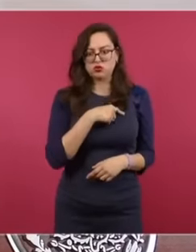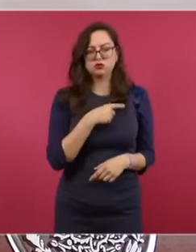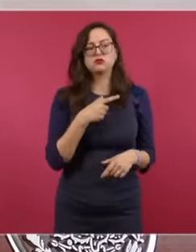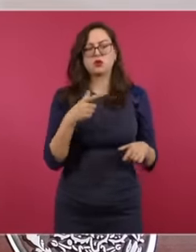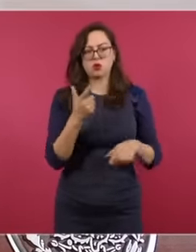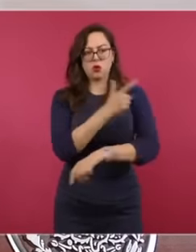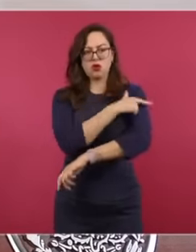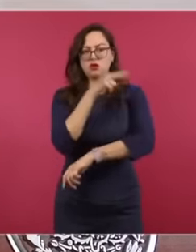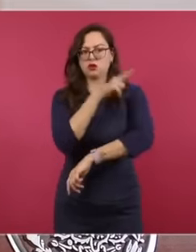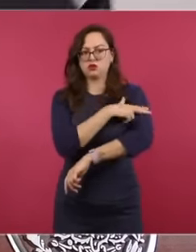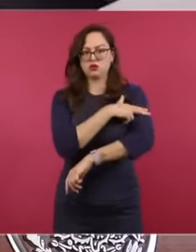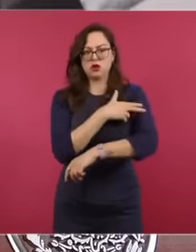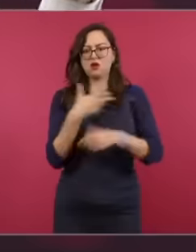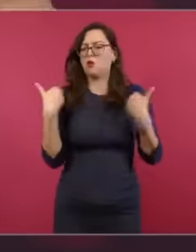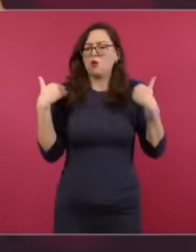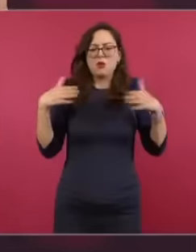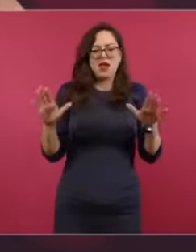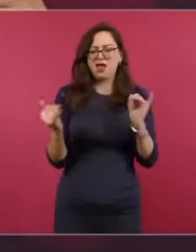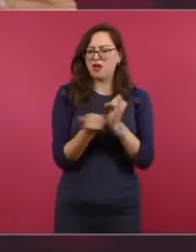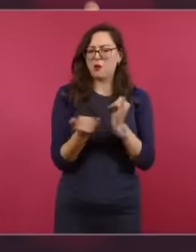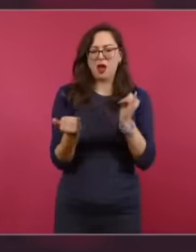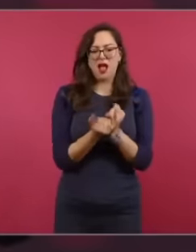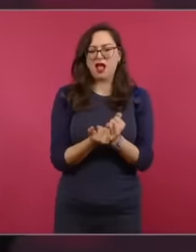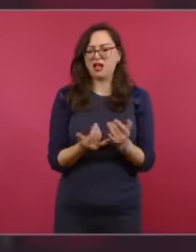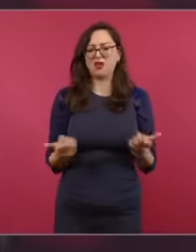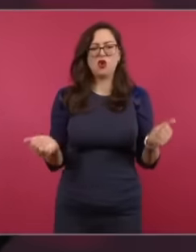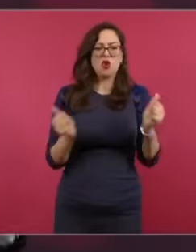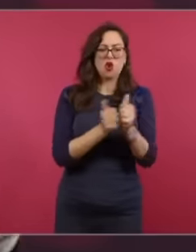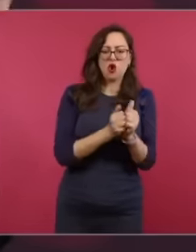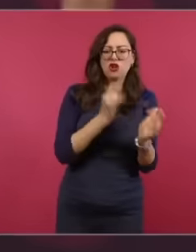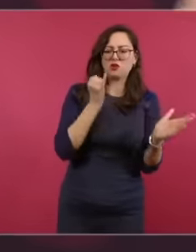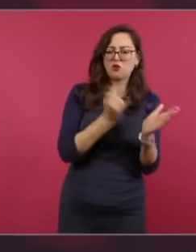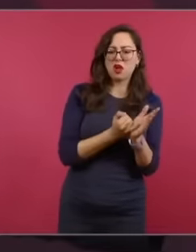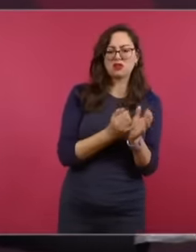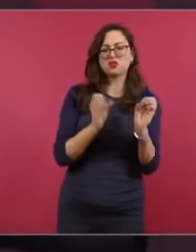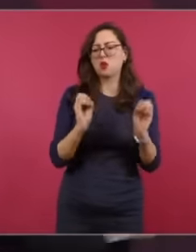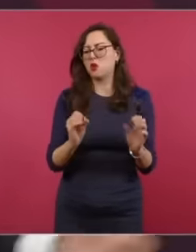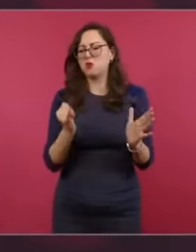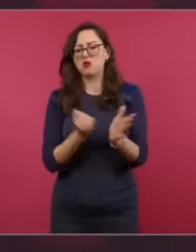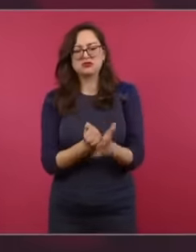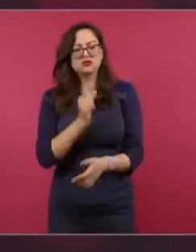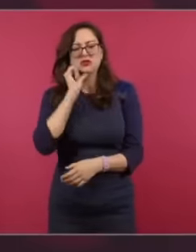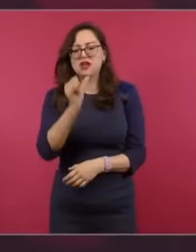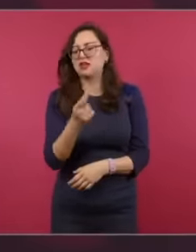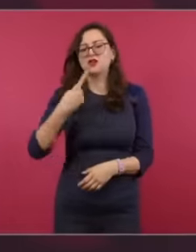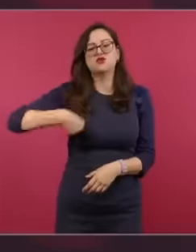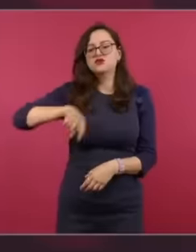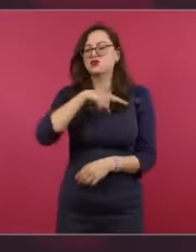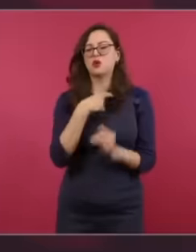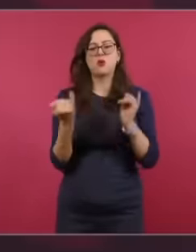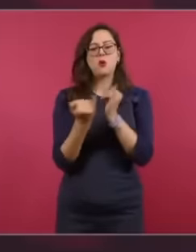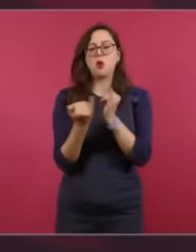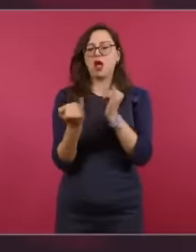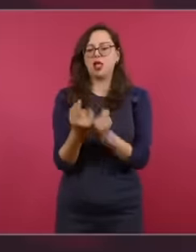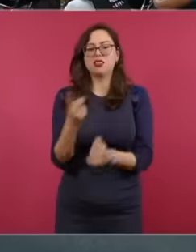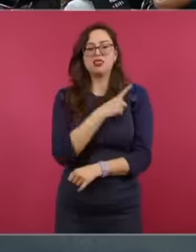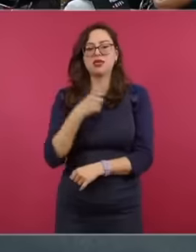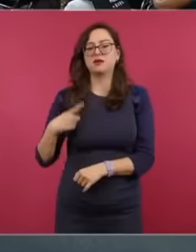That is, the same measure, but well, the policy was invented to avoid the